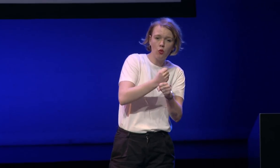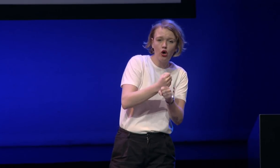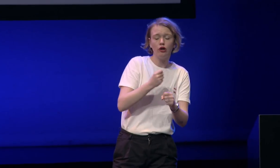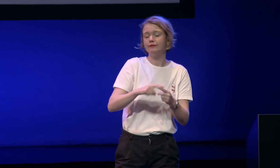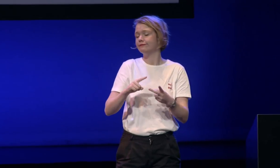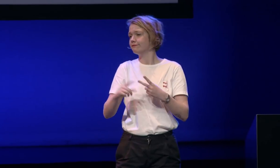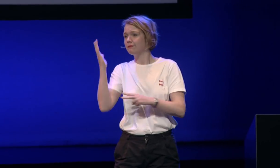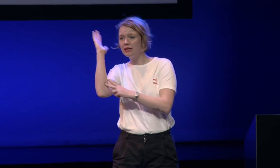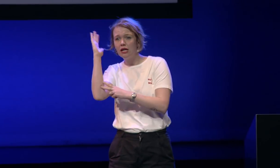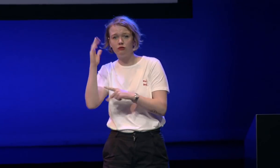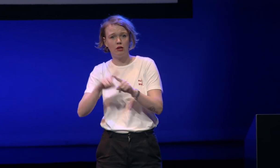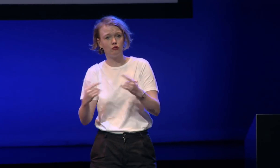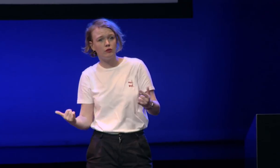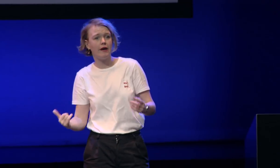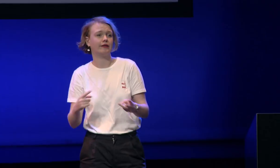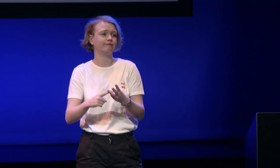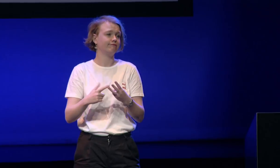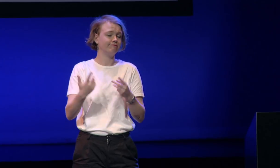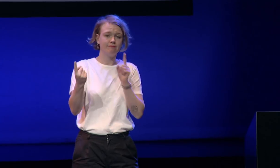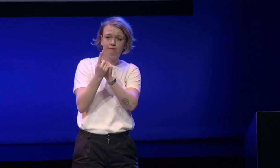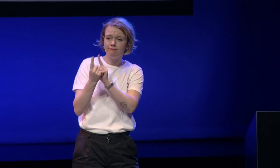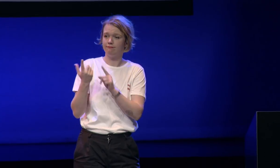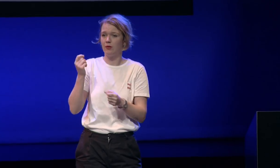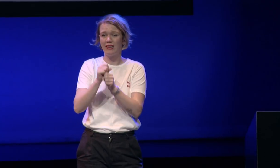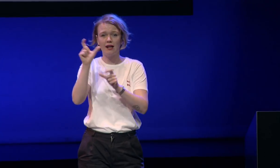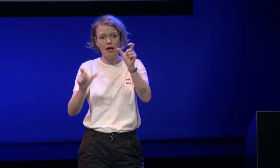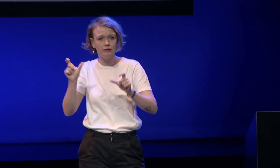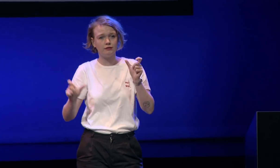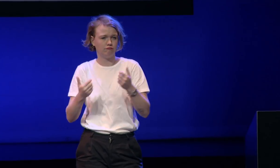meetings with co-workers presentations like today and all kinds of other